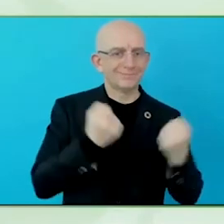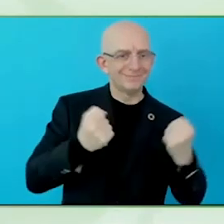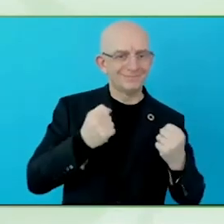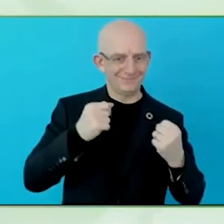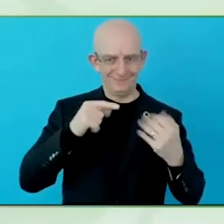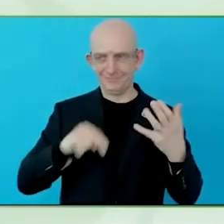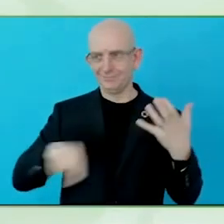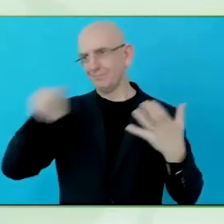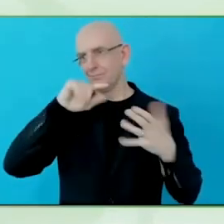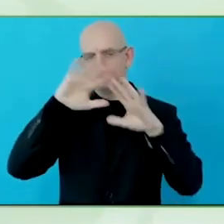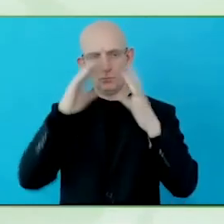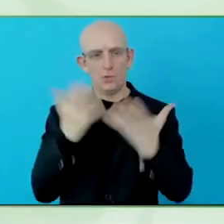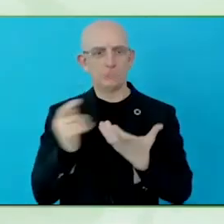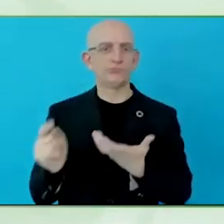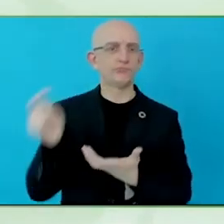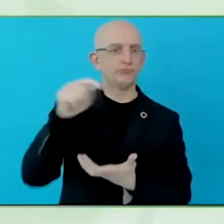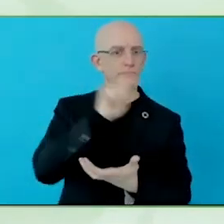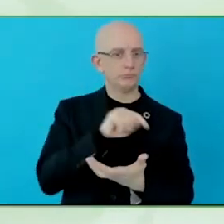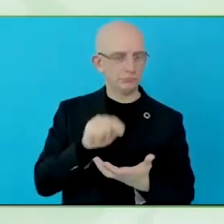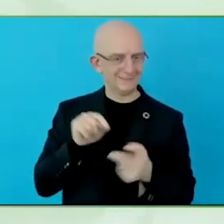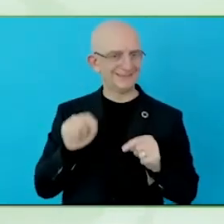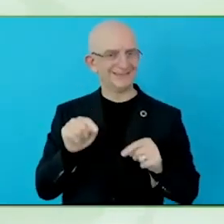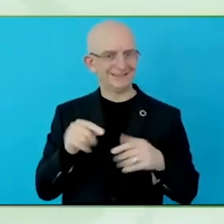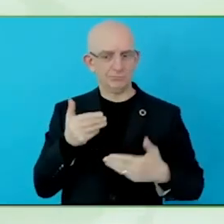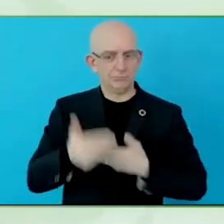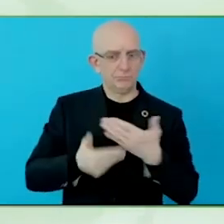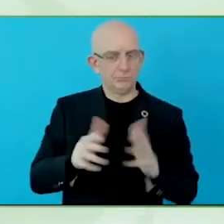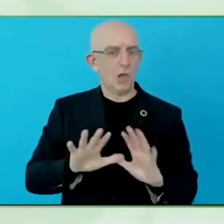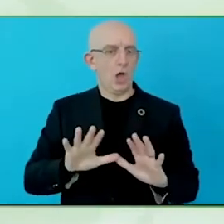private institutions, including media institutions, to be